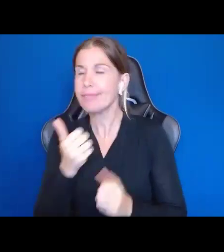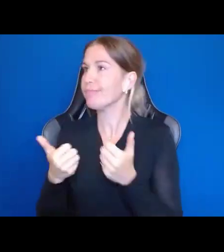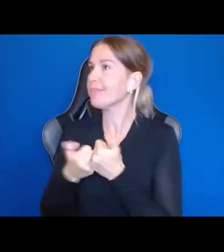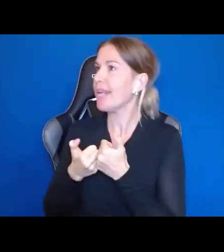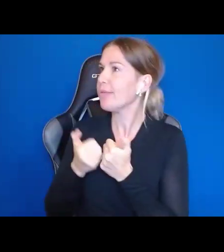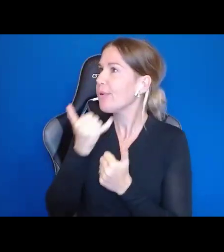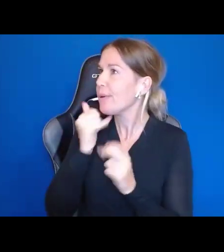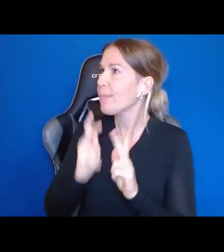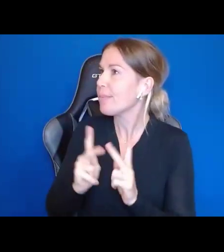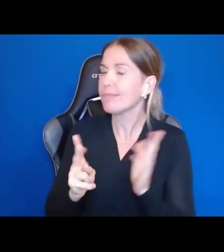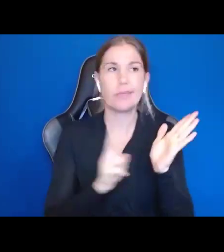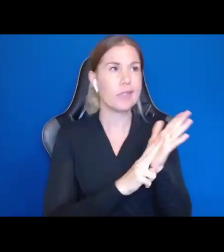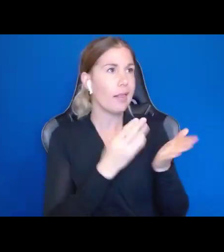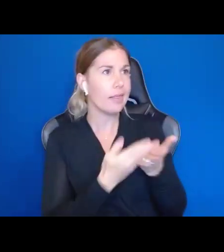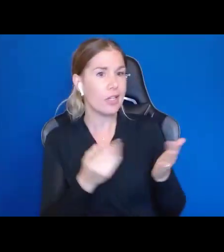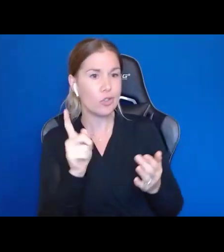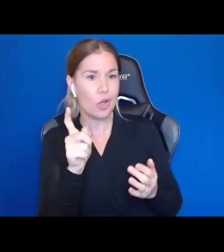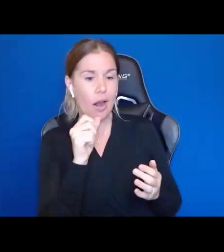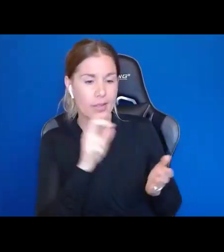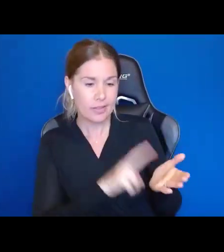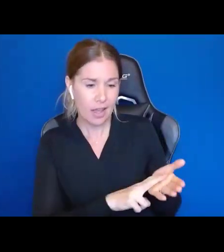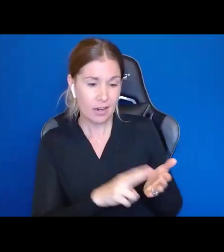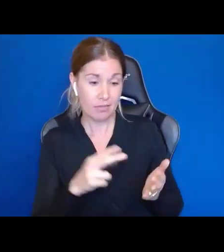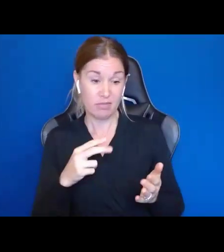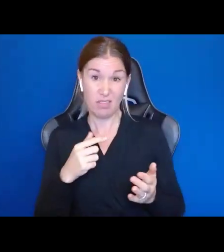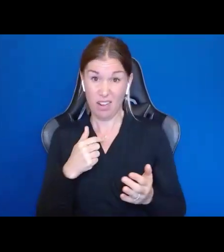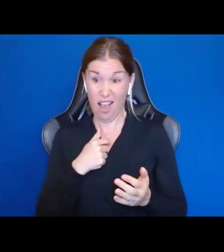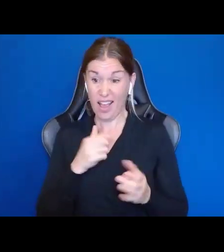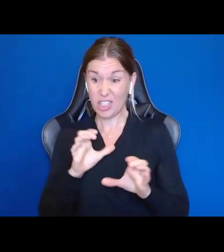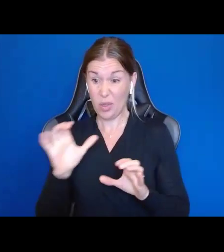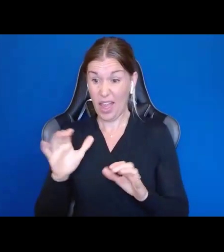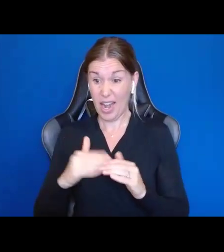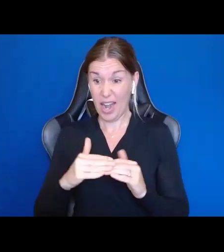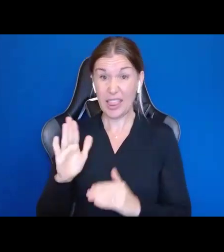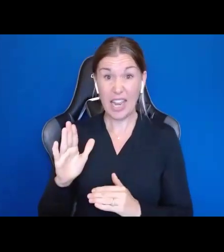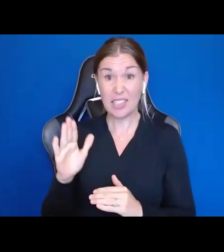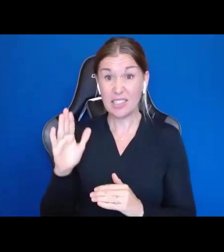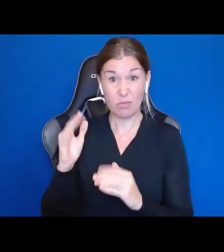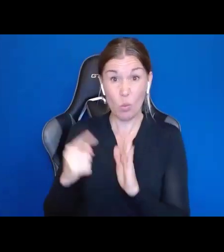They are going to sign things they shouldn't sign. My God, I do that at least once a week. But you have to realize it